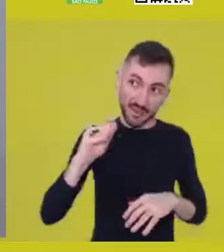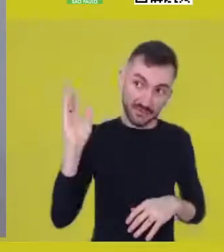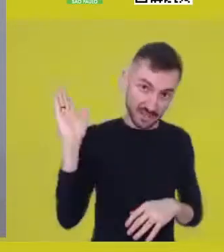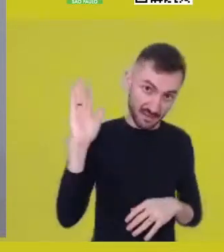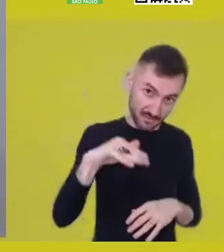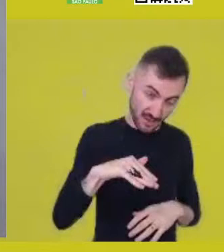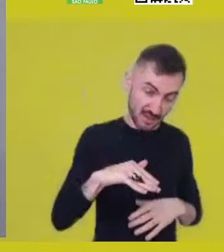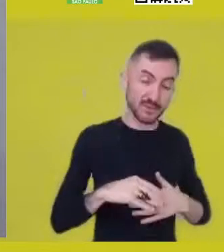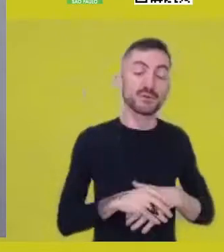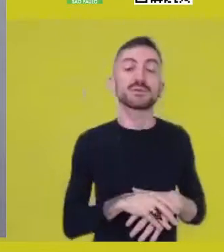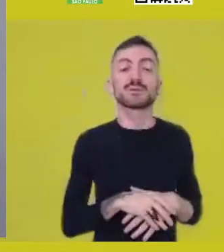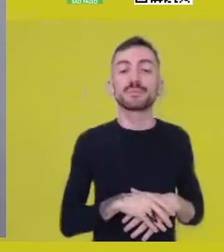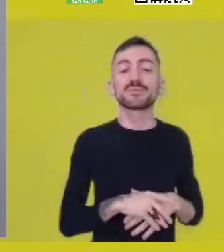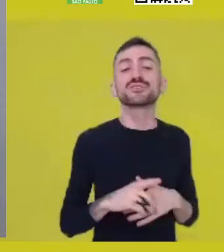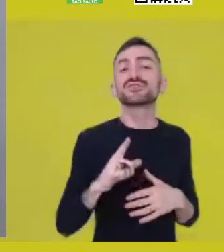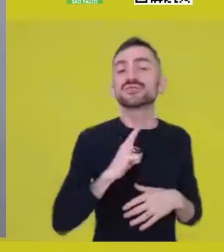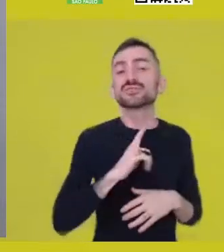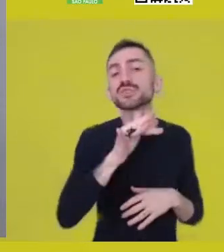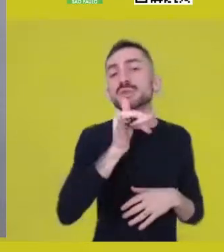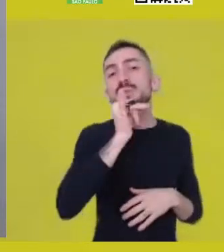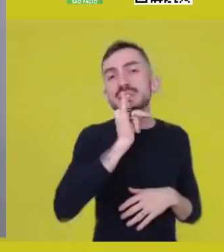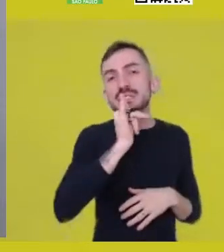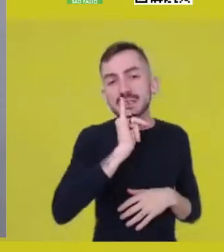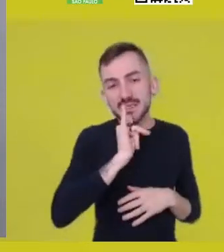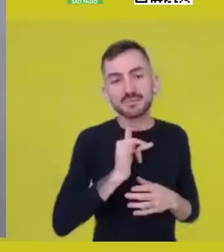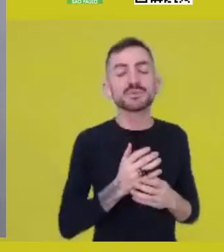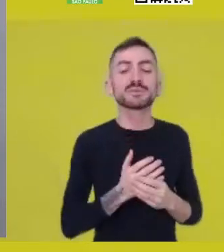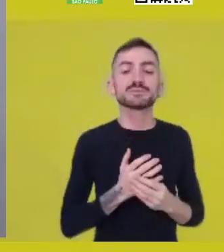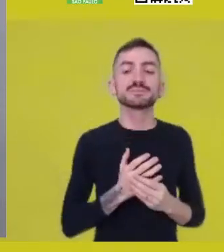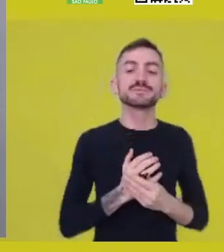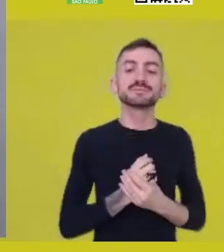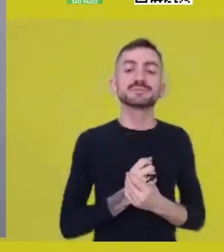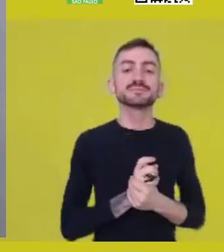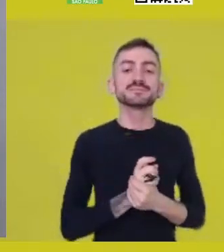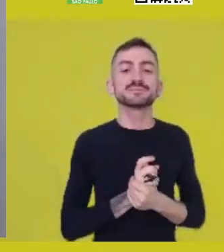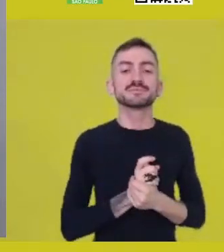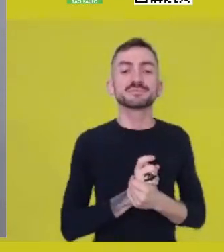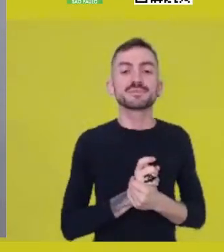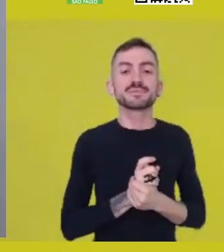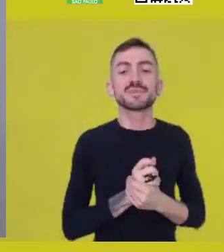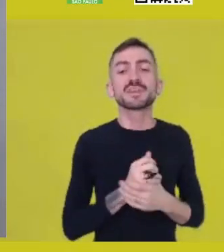there is, for instance - and here I begin, of course,